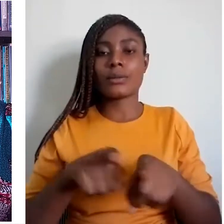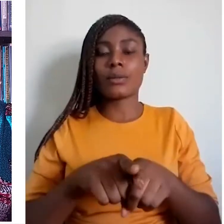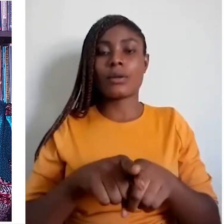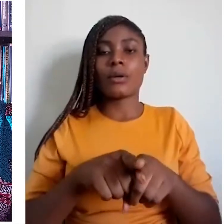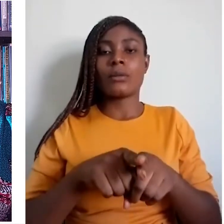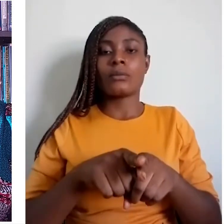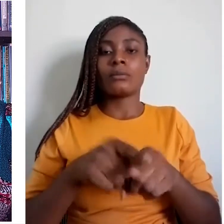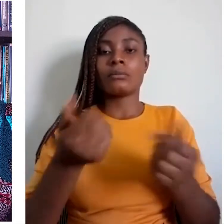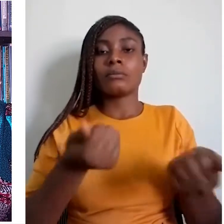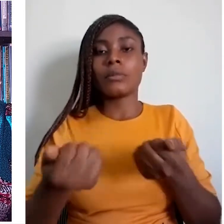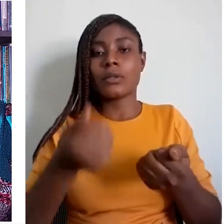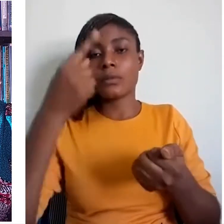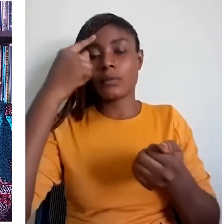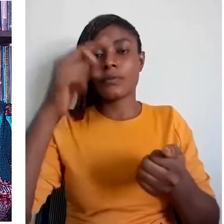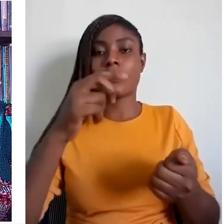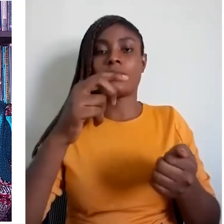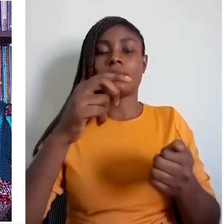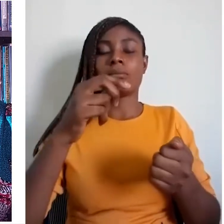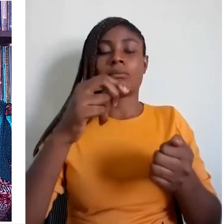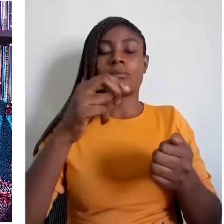the culture of a people.